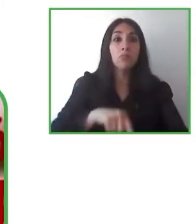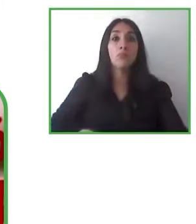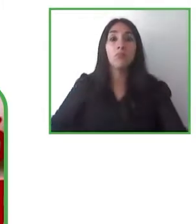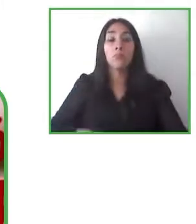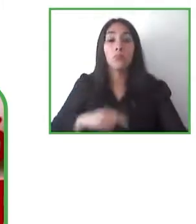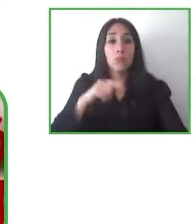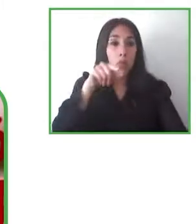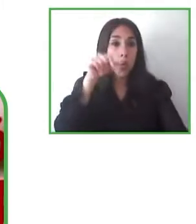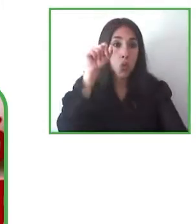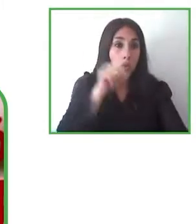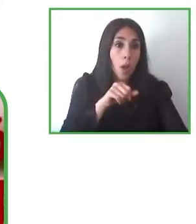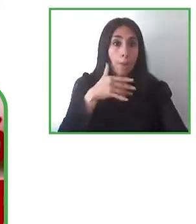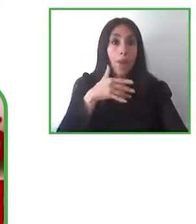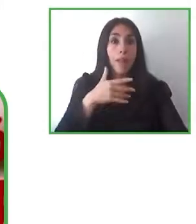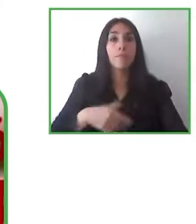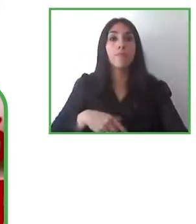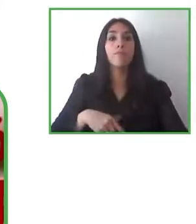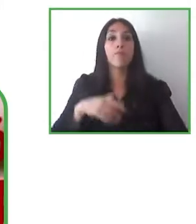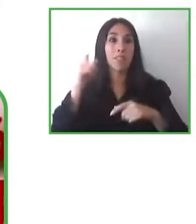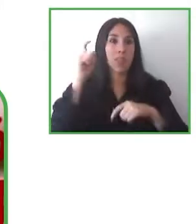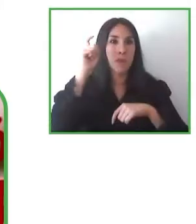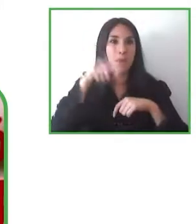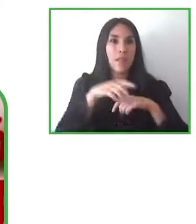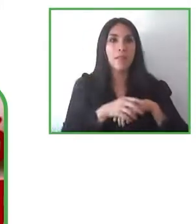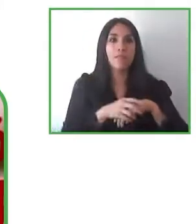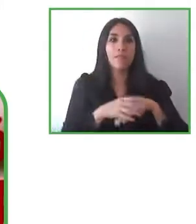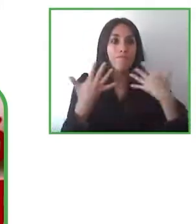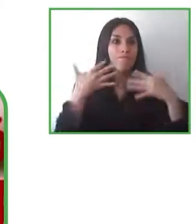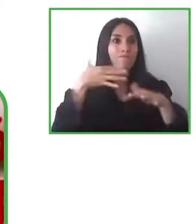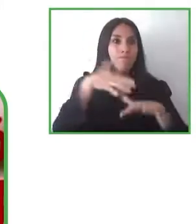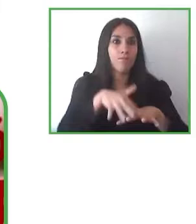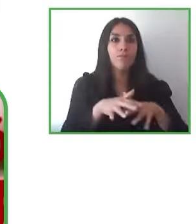regional departments of the different streaming services we already have integrations in place